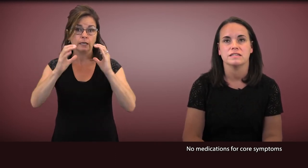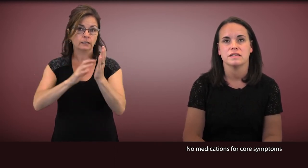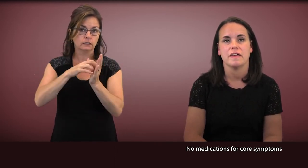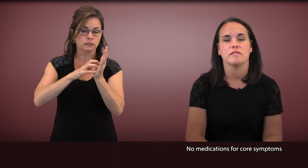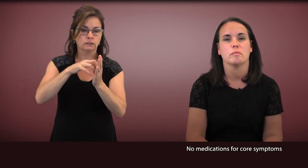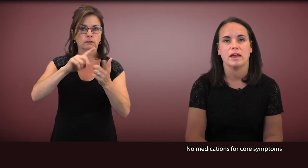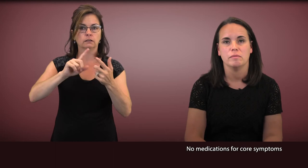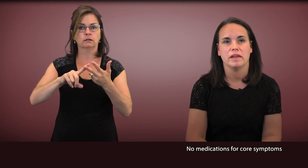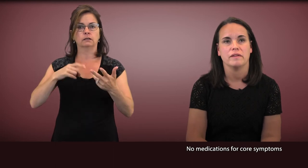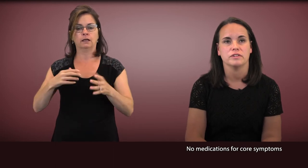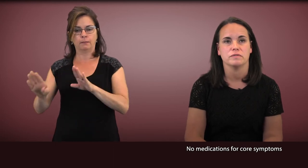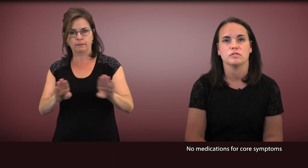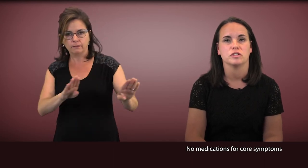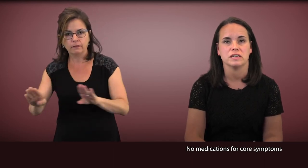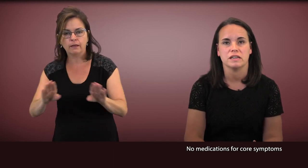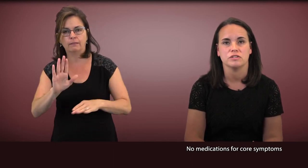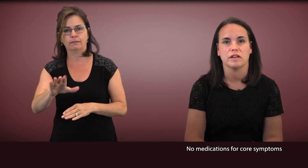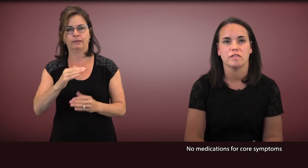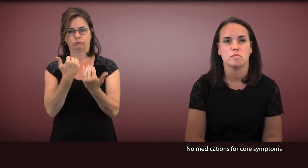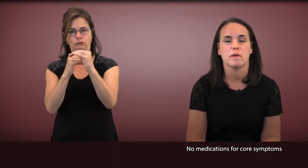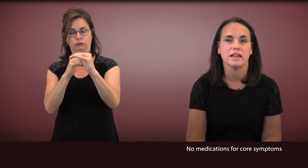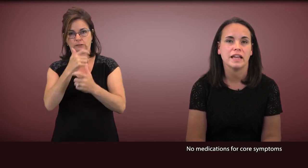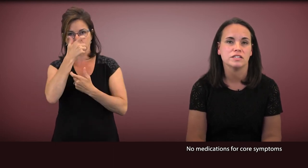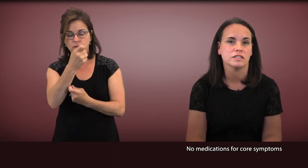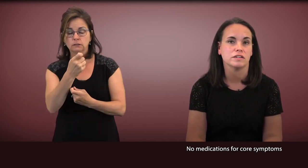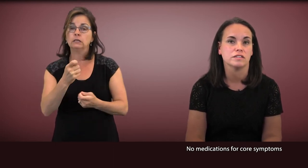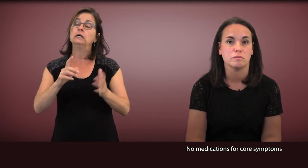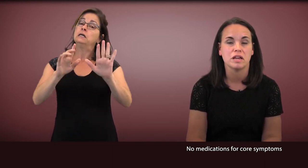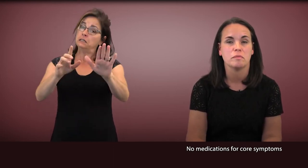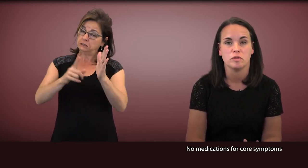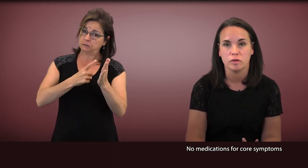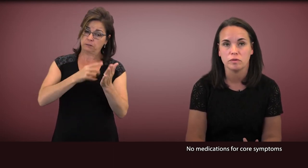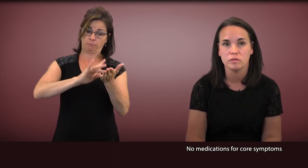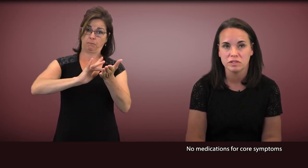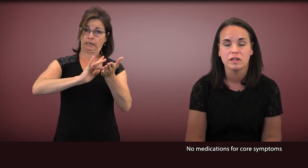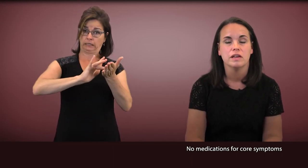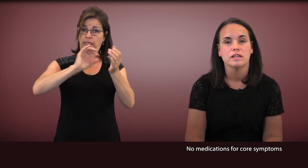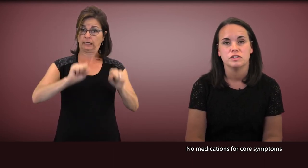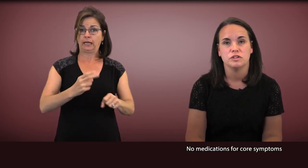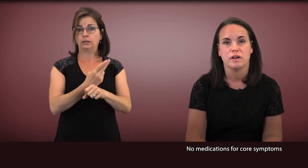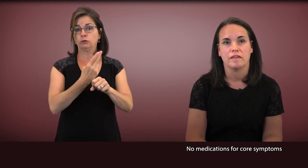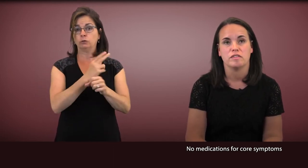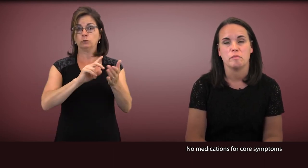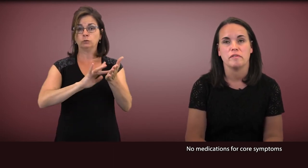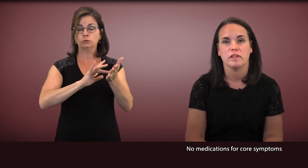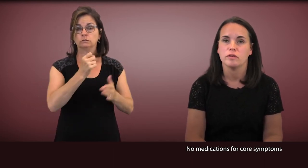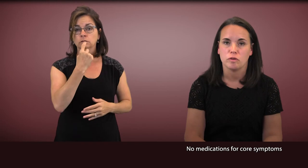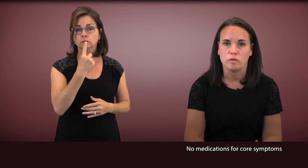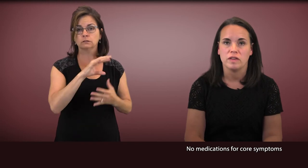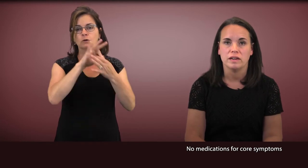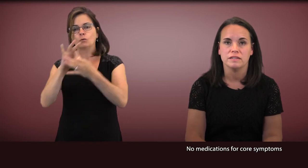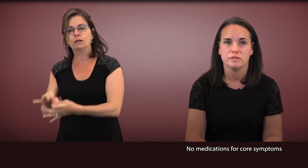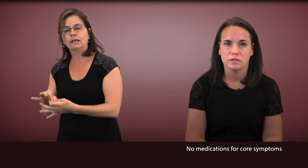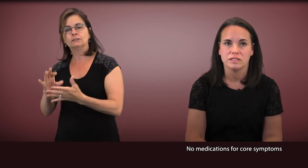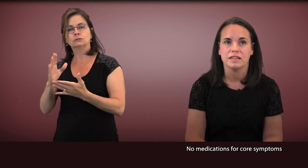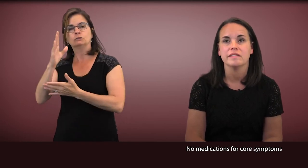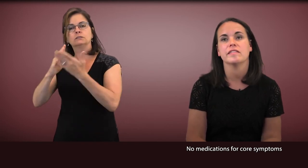and the repetitive behaviors and restricted interests. Medications are sometimes used to address some of the associated difficulties